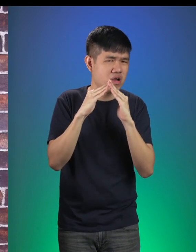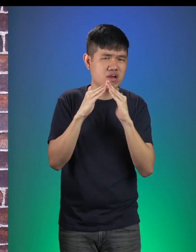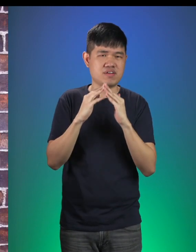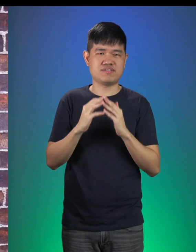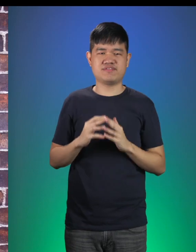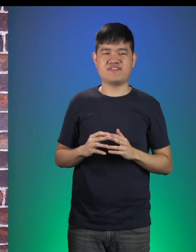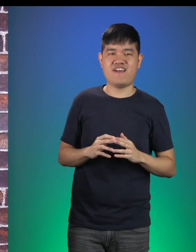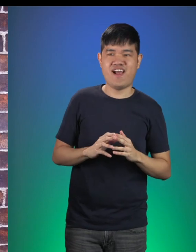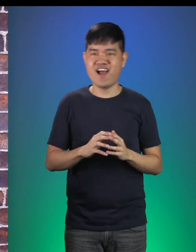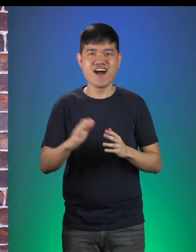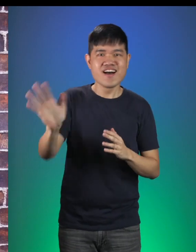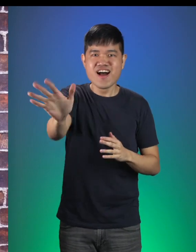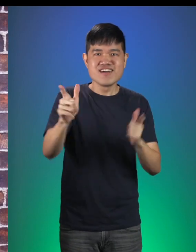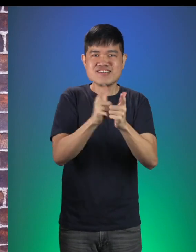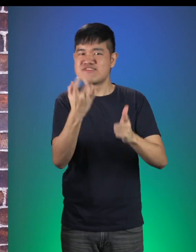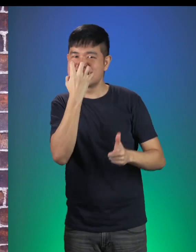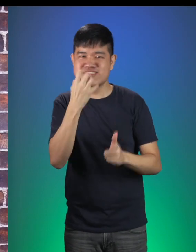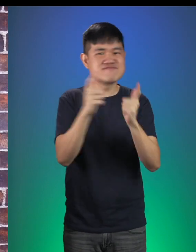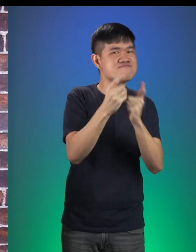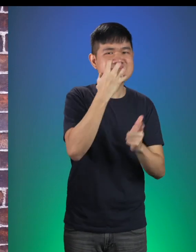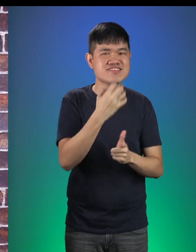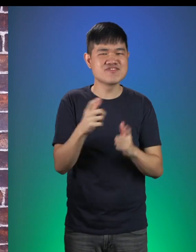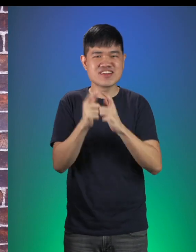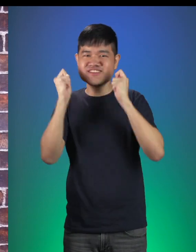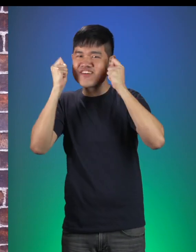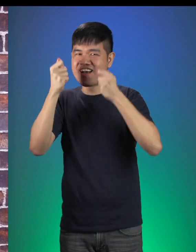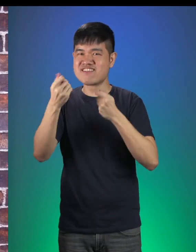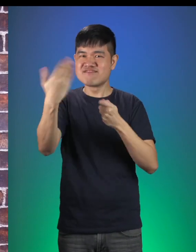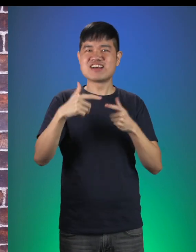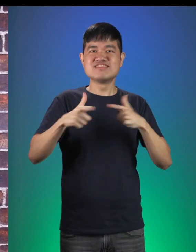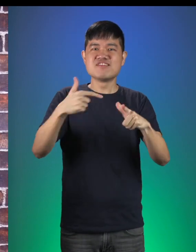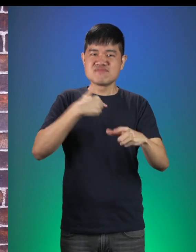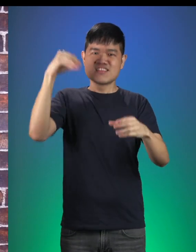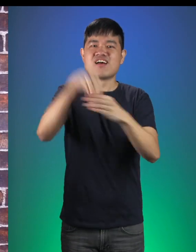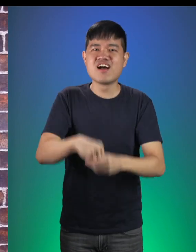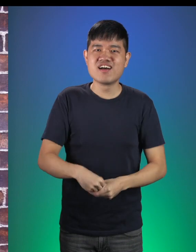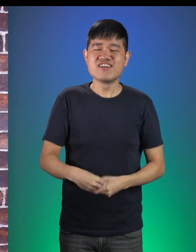BB Wolf: Little Pigs, Little Pigs, and Little Red, let me in!